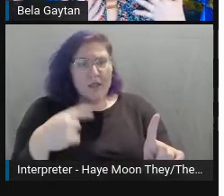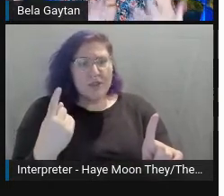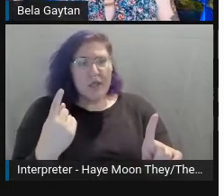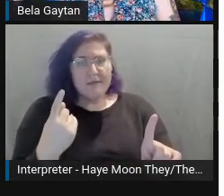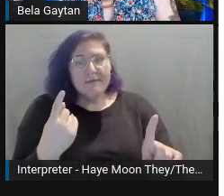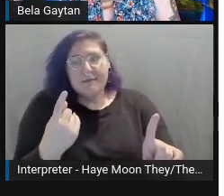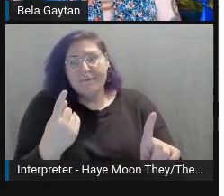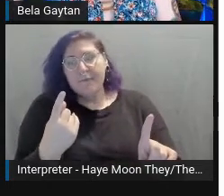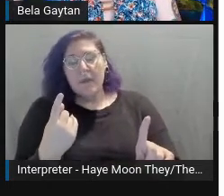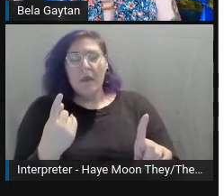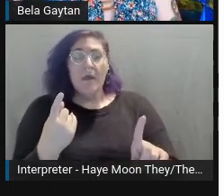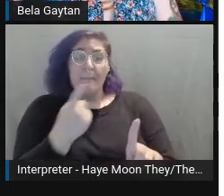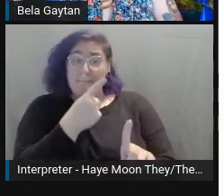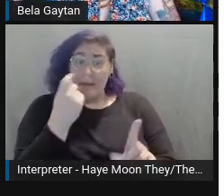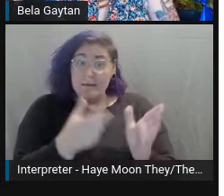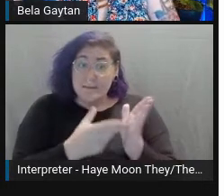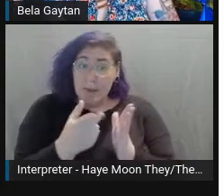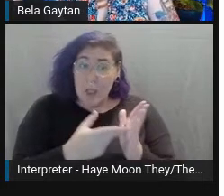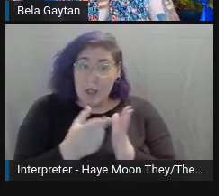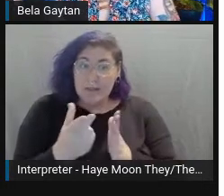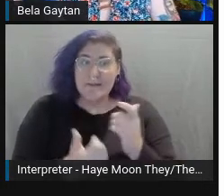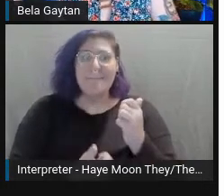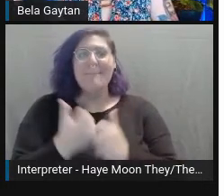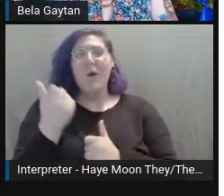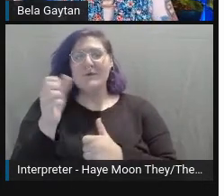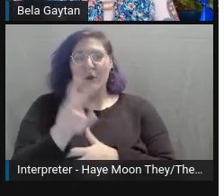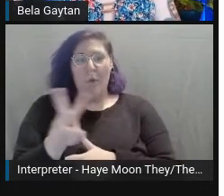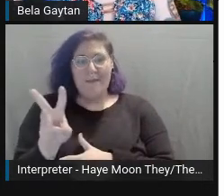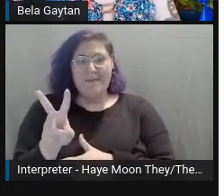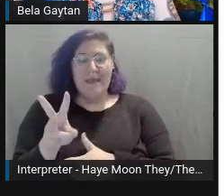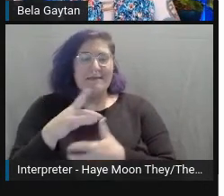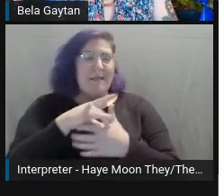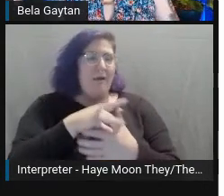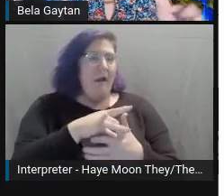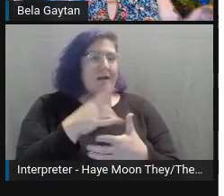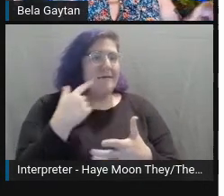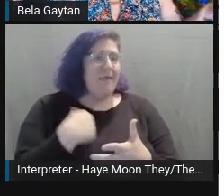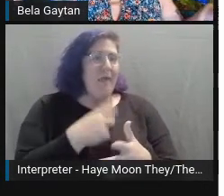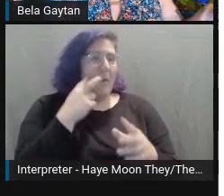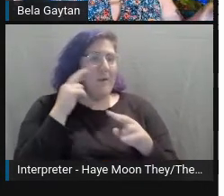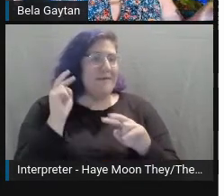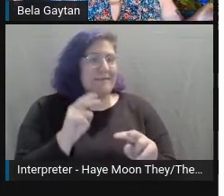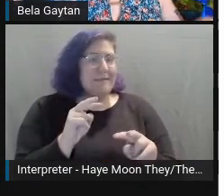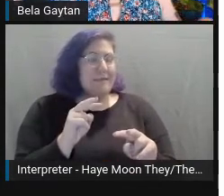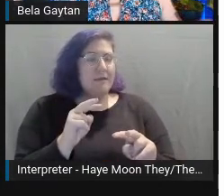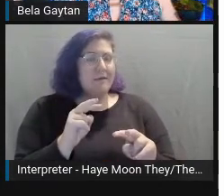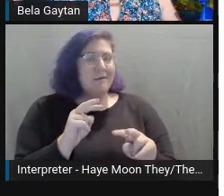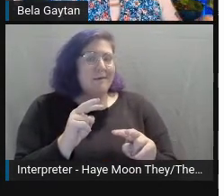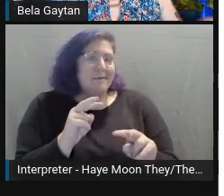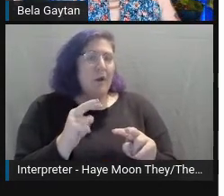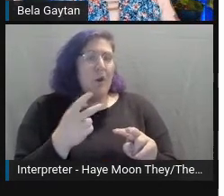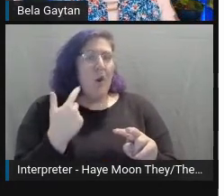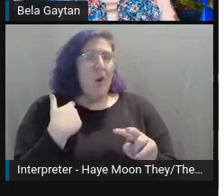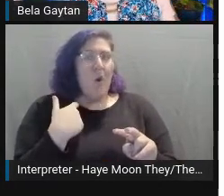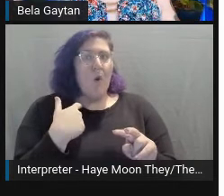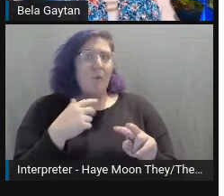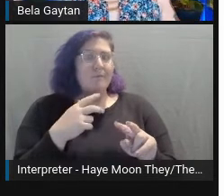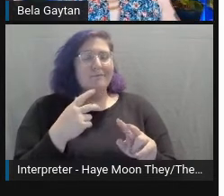Let's be honest, most of the pages and websites and content that we go to are what are considered to be attractive,